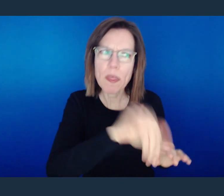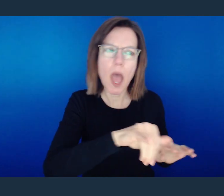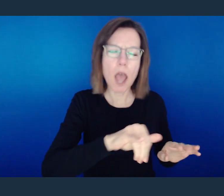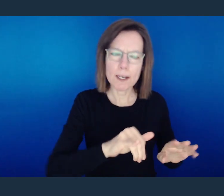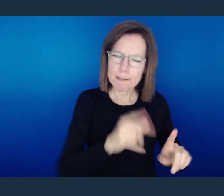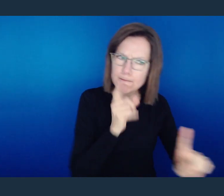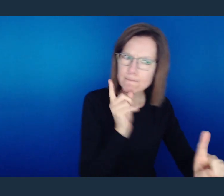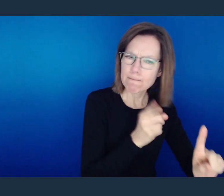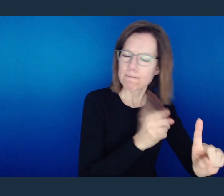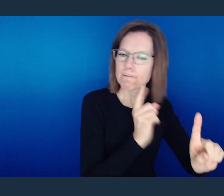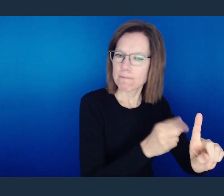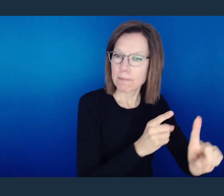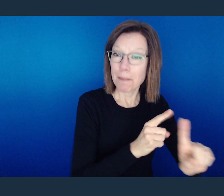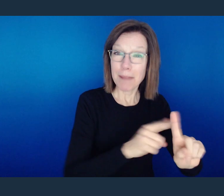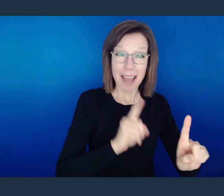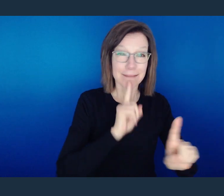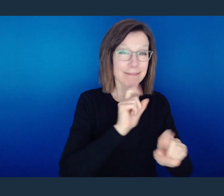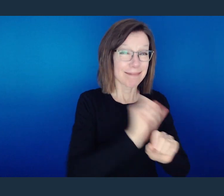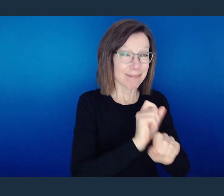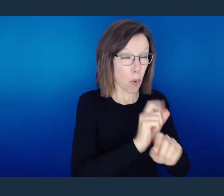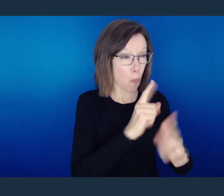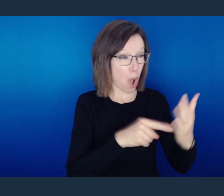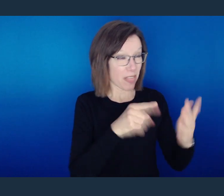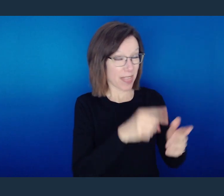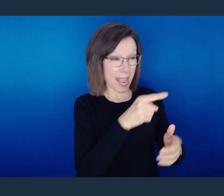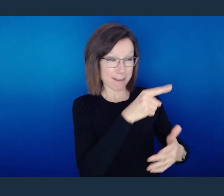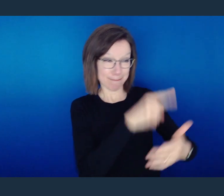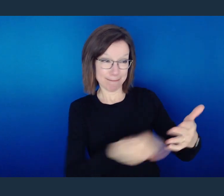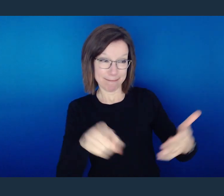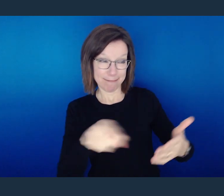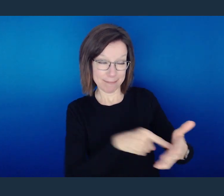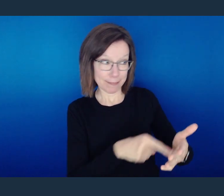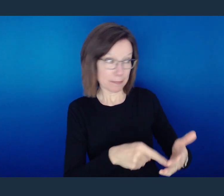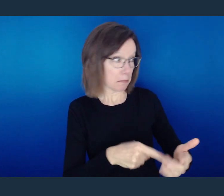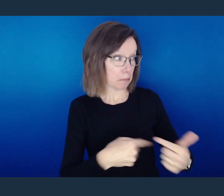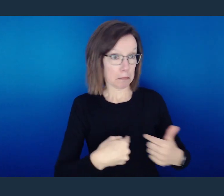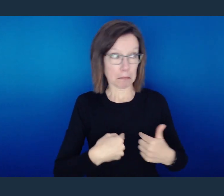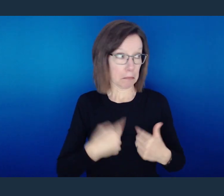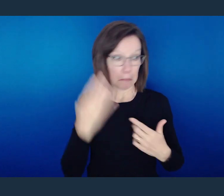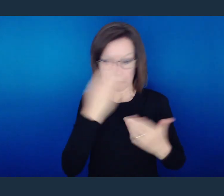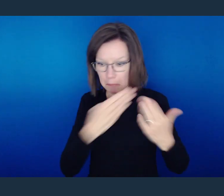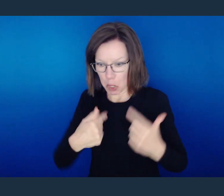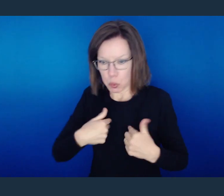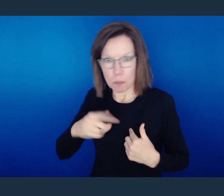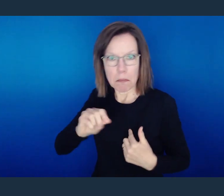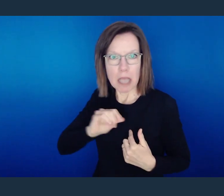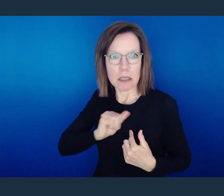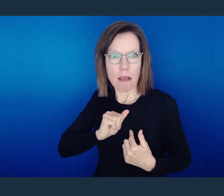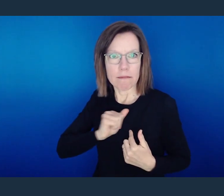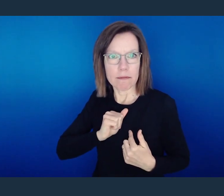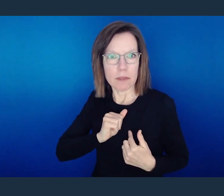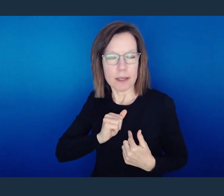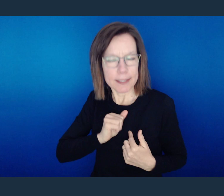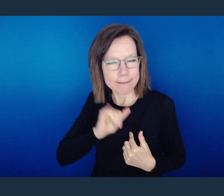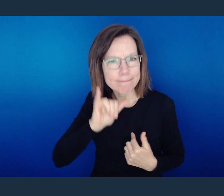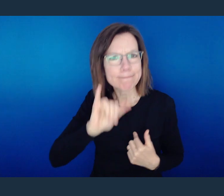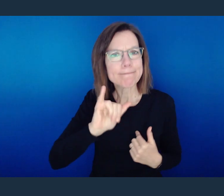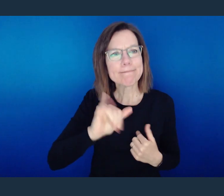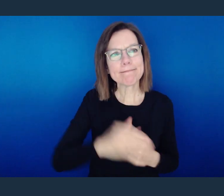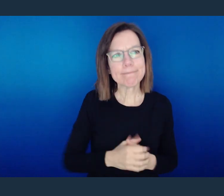or should or shouldn't do, and yet at the same time, the very things that they are condemning or being critical of, they themselves practice.